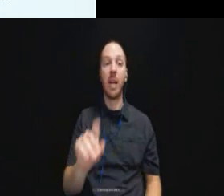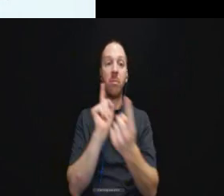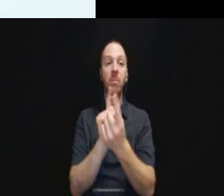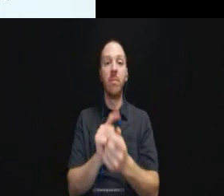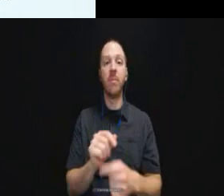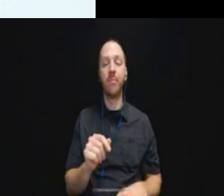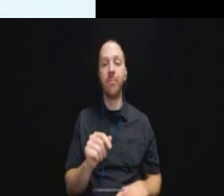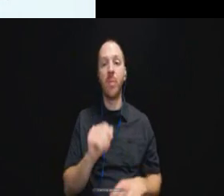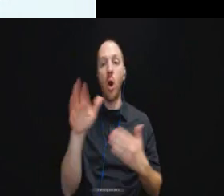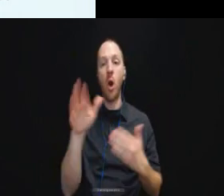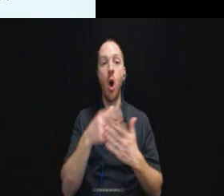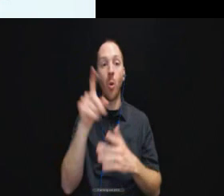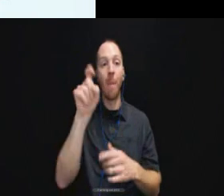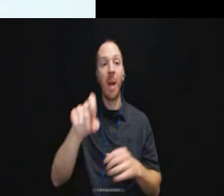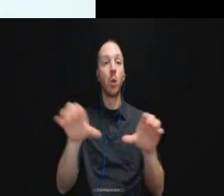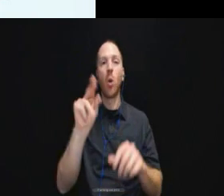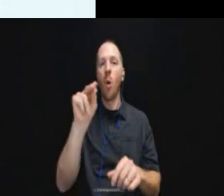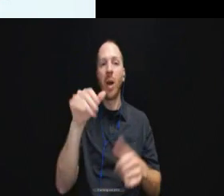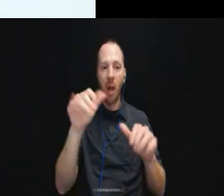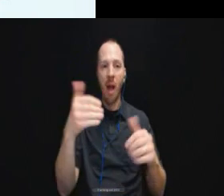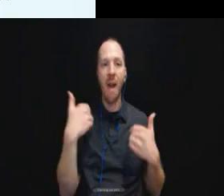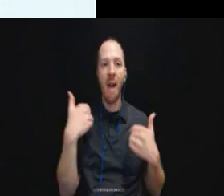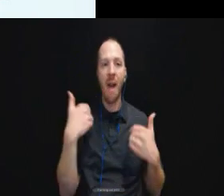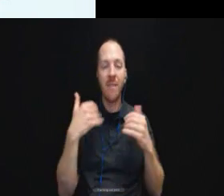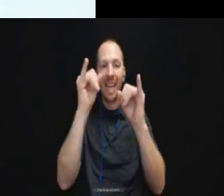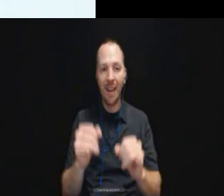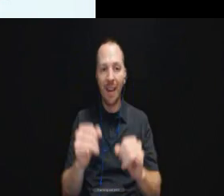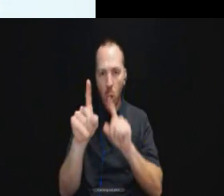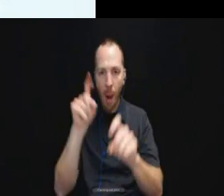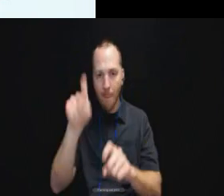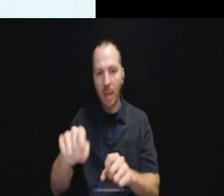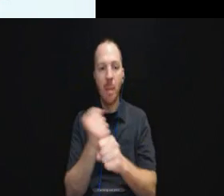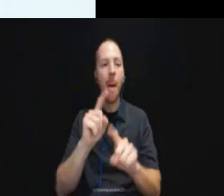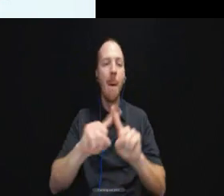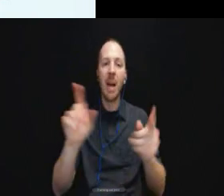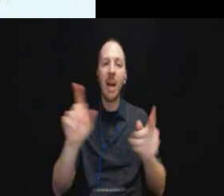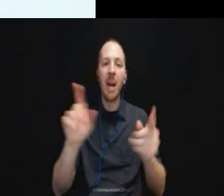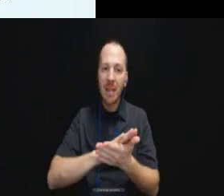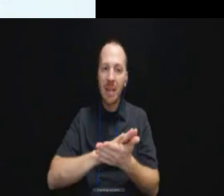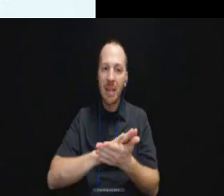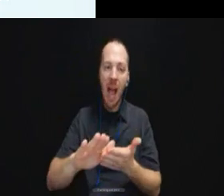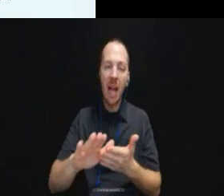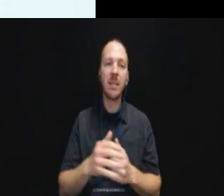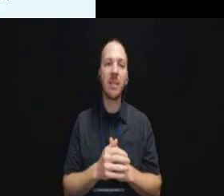There is still individual inquiries that need to be made, but it is a nice presumption to